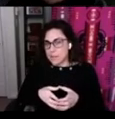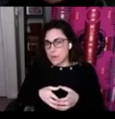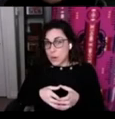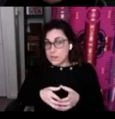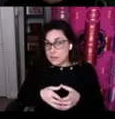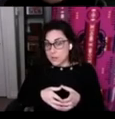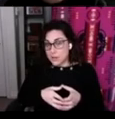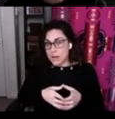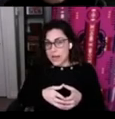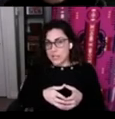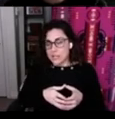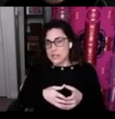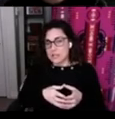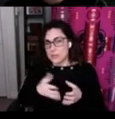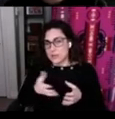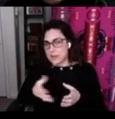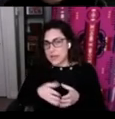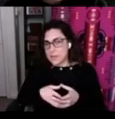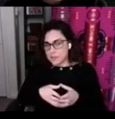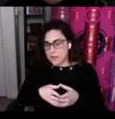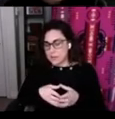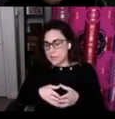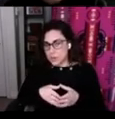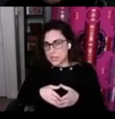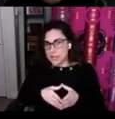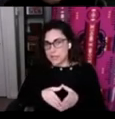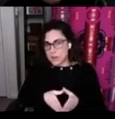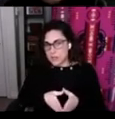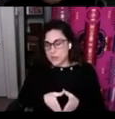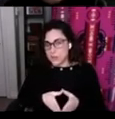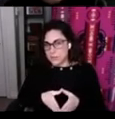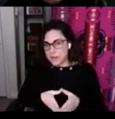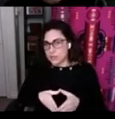quite similar actually so their name of their project is fostering professional